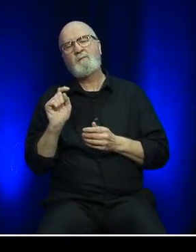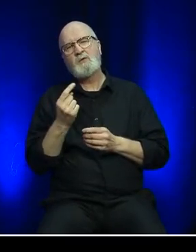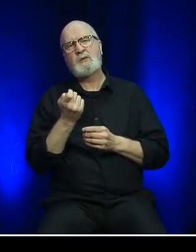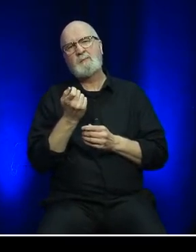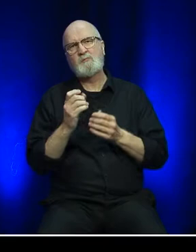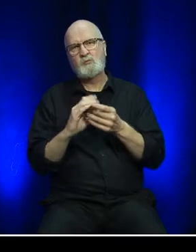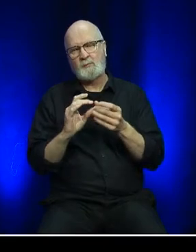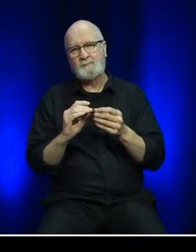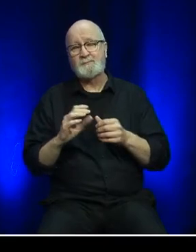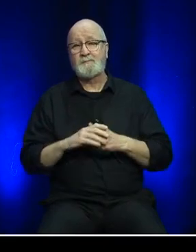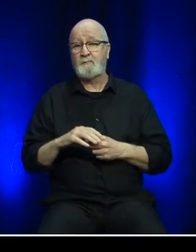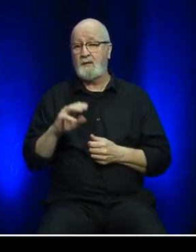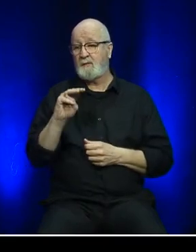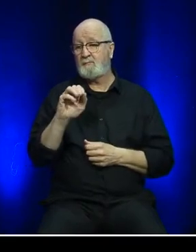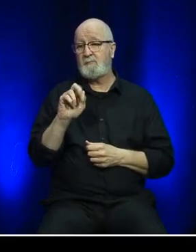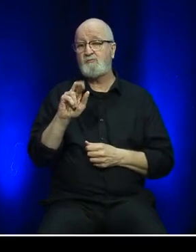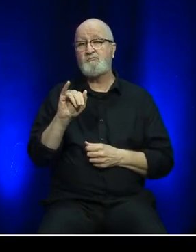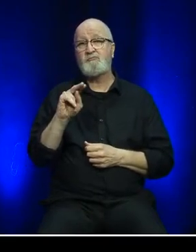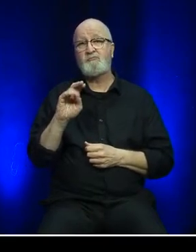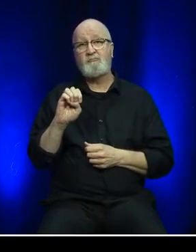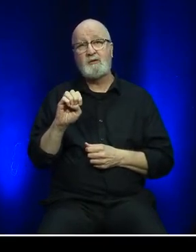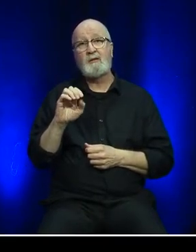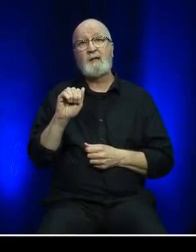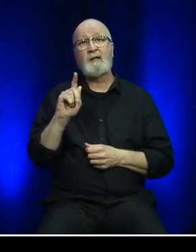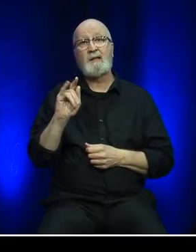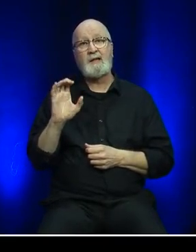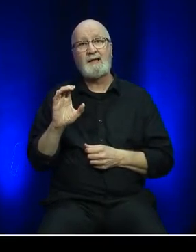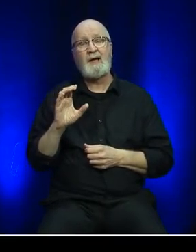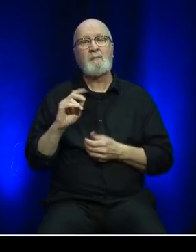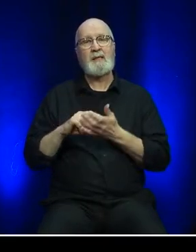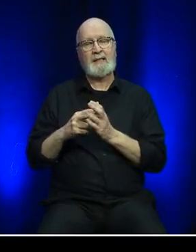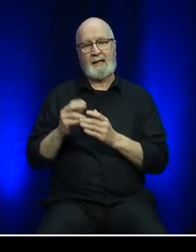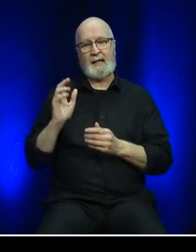Marine Atlantic provides an essential, constitutionally mandated ferry